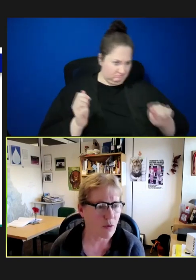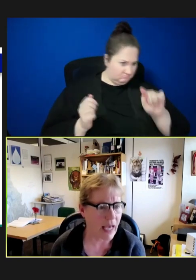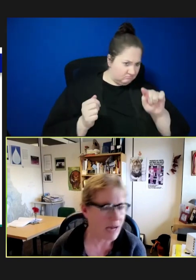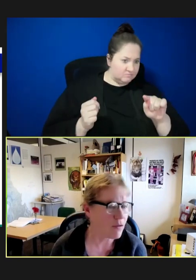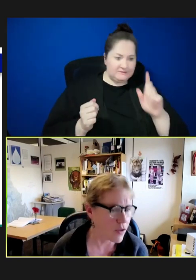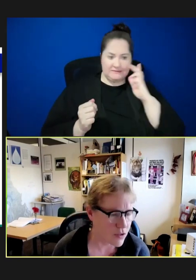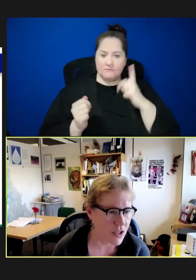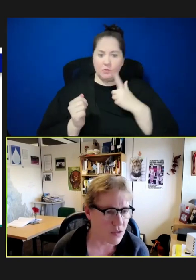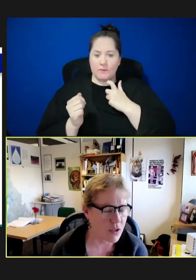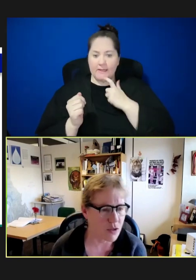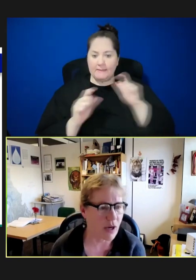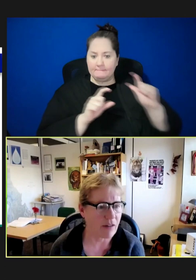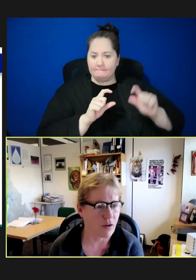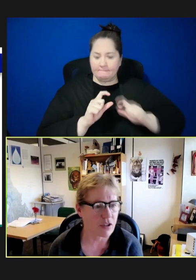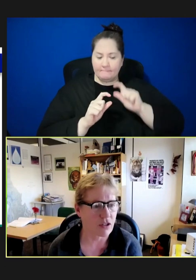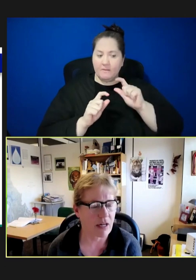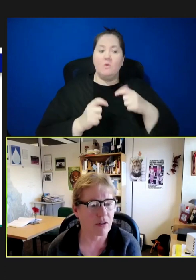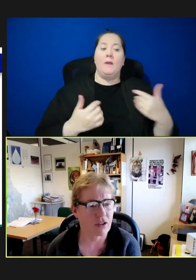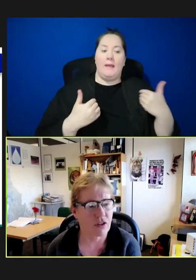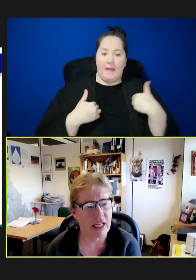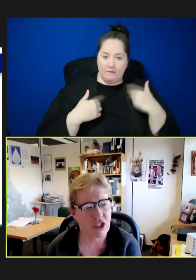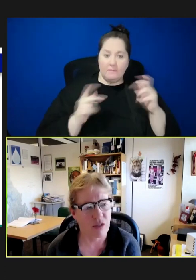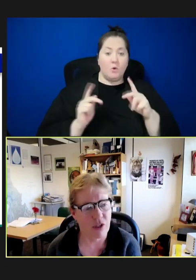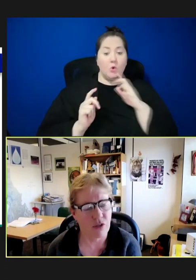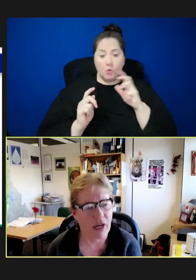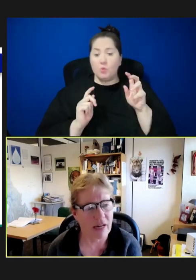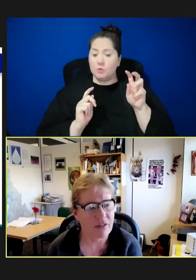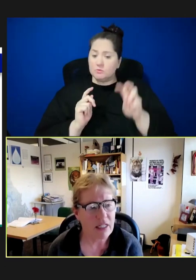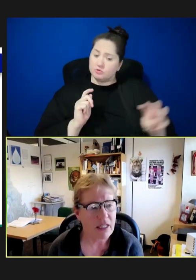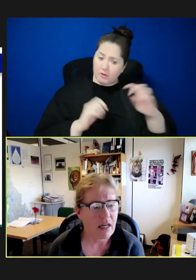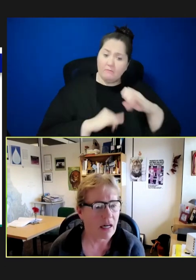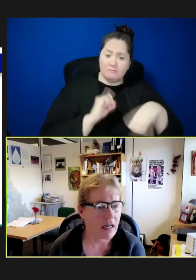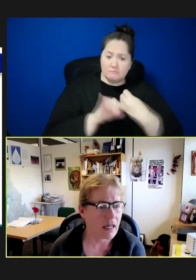we have all those things. We do have folks that travel internationally. We do have